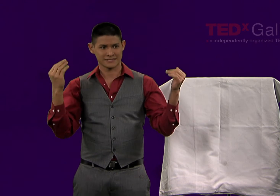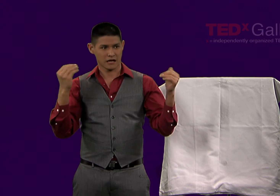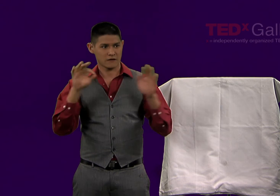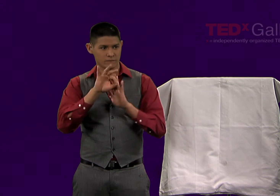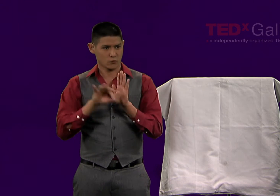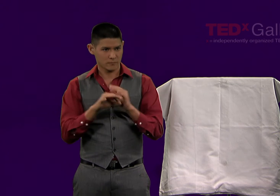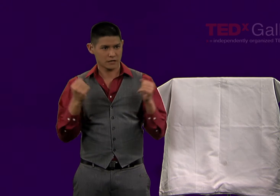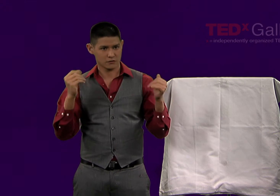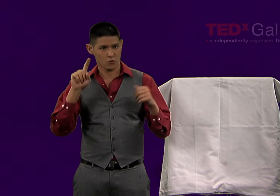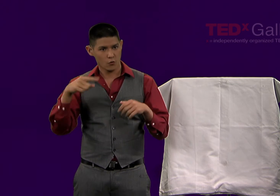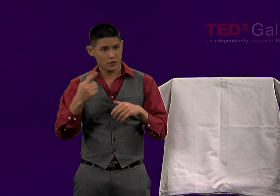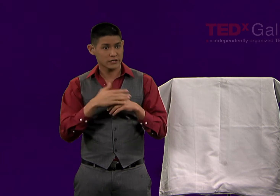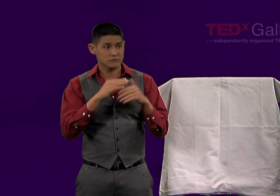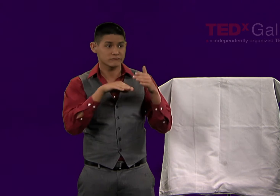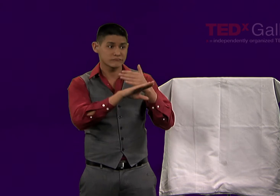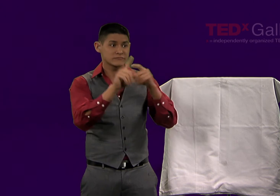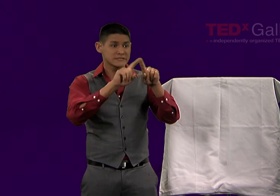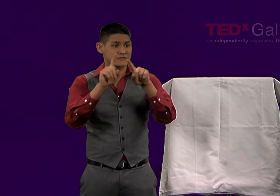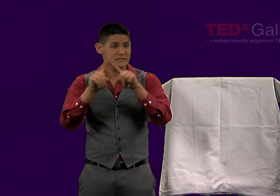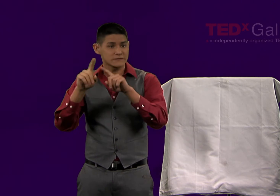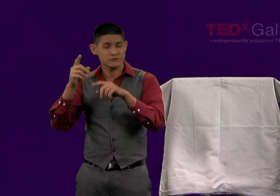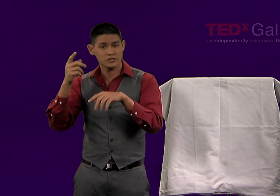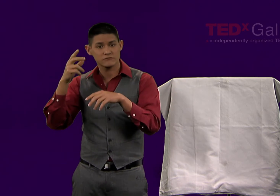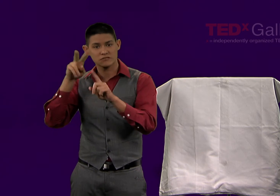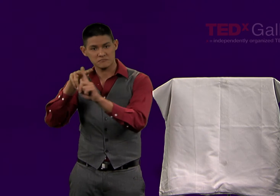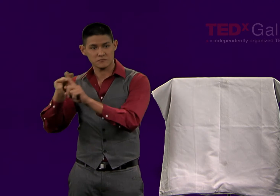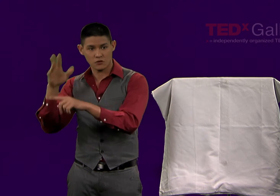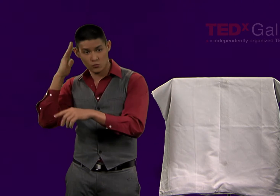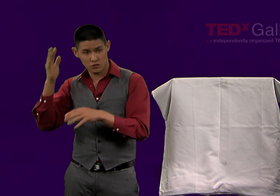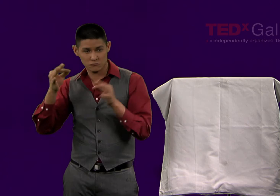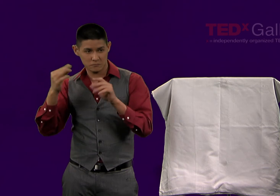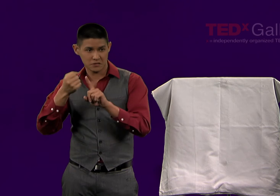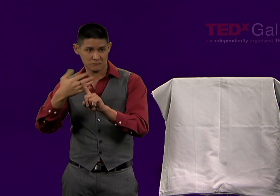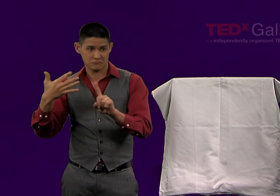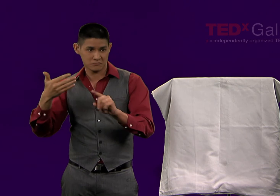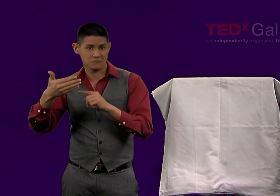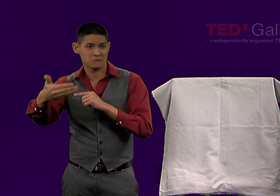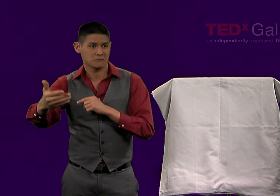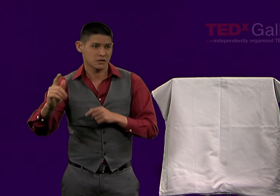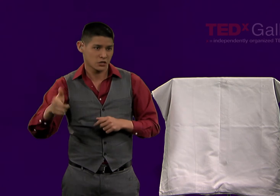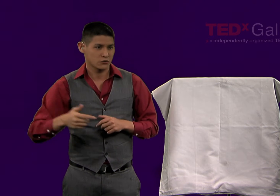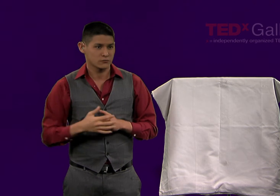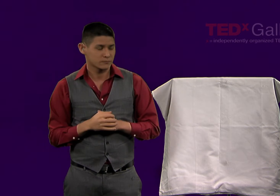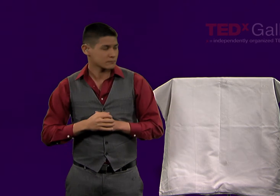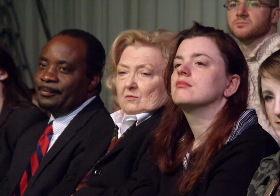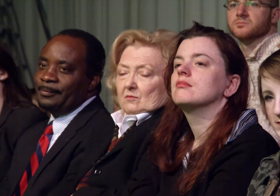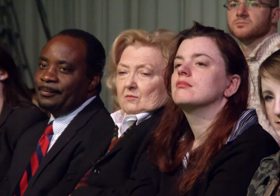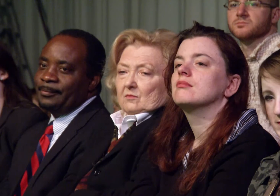to access signed-format information. I'll tell you a little bit more about that in a moment.